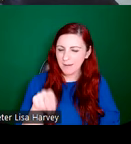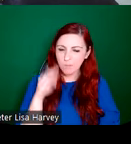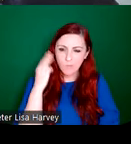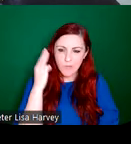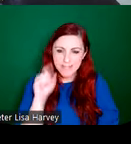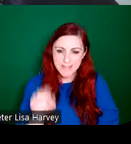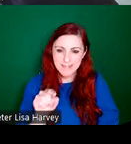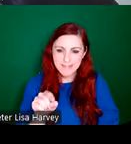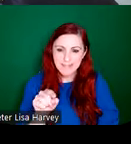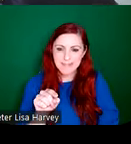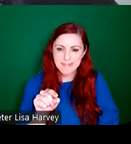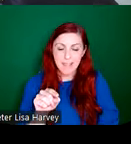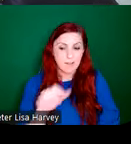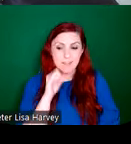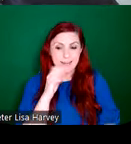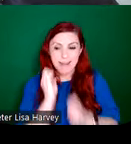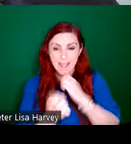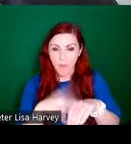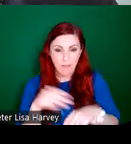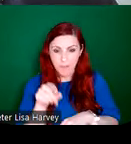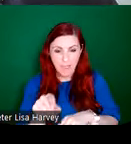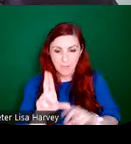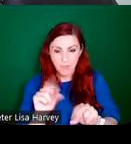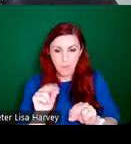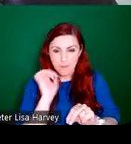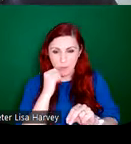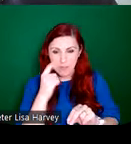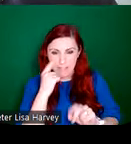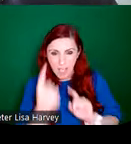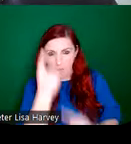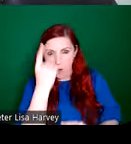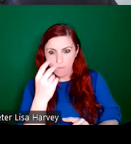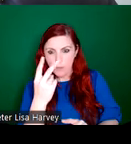well for them, in fact, because you'll see above the two women are two doves and